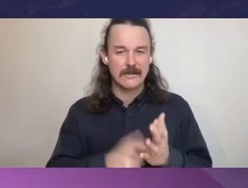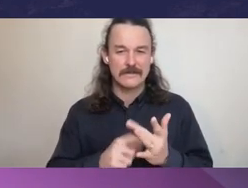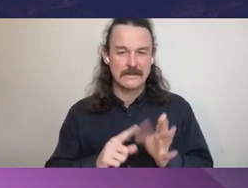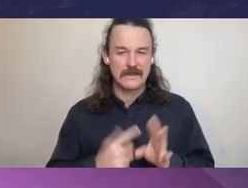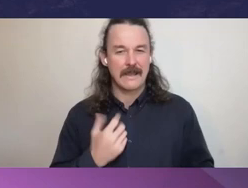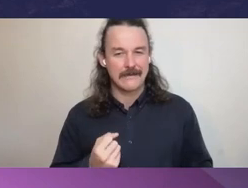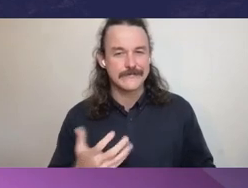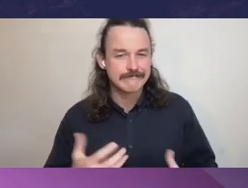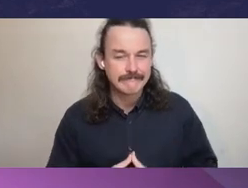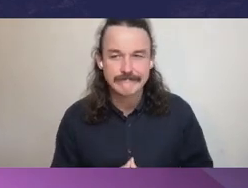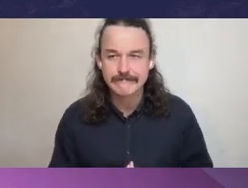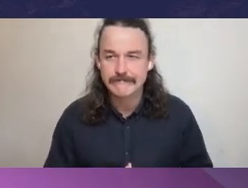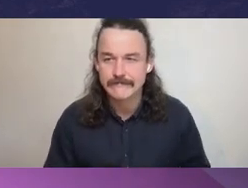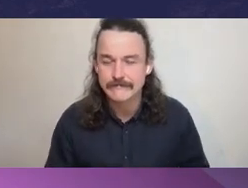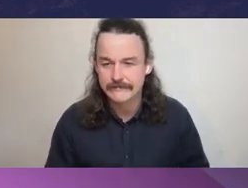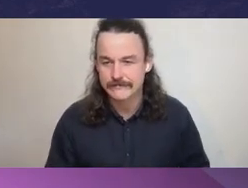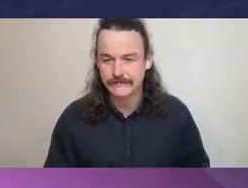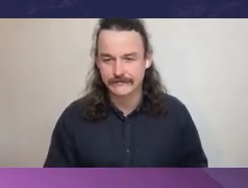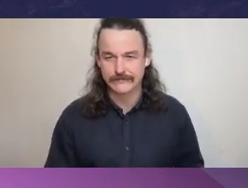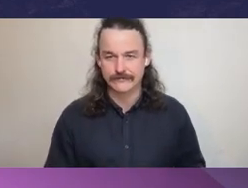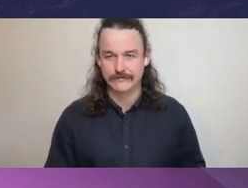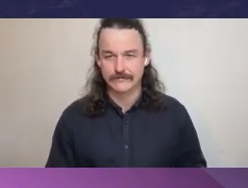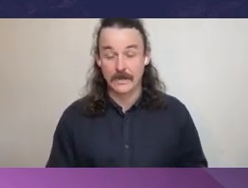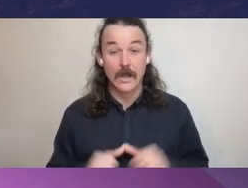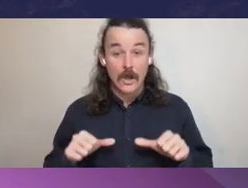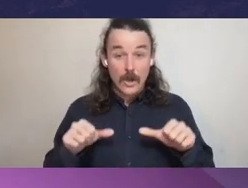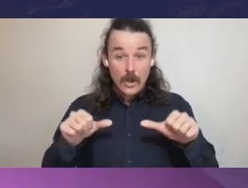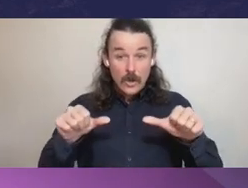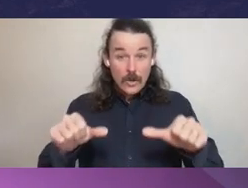Okay, we've discussed, through some of the conversations,